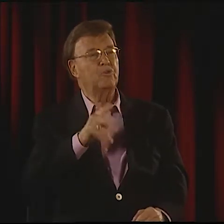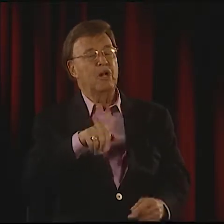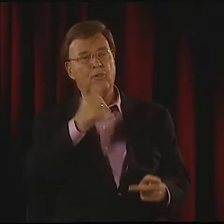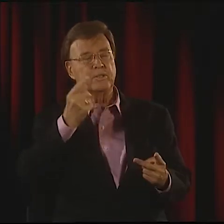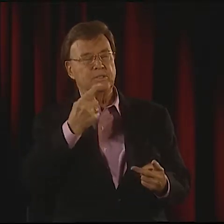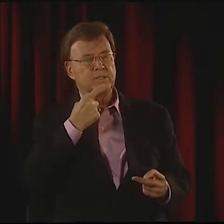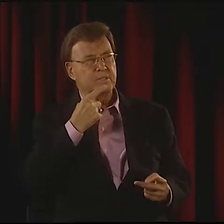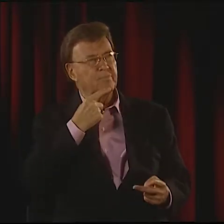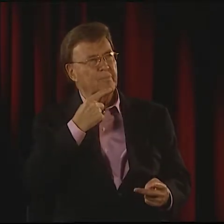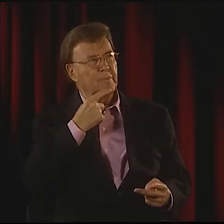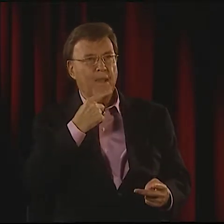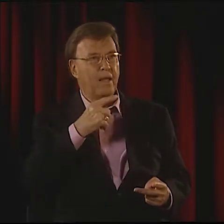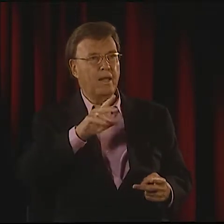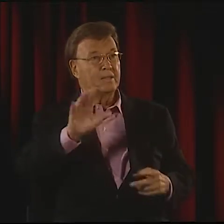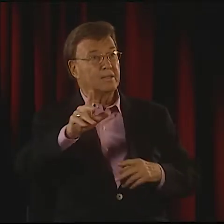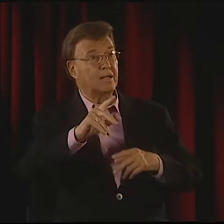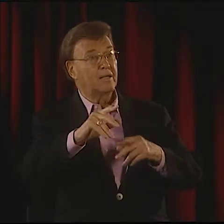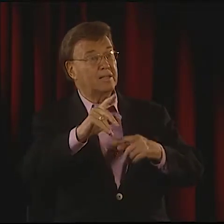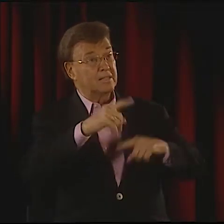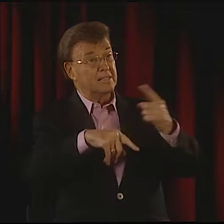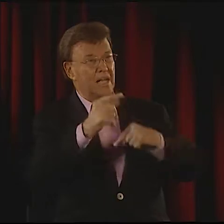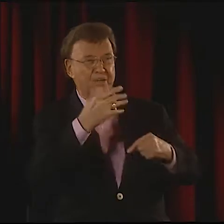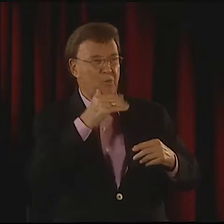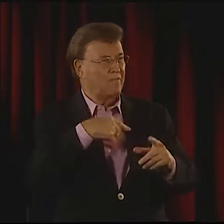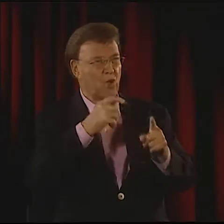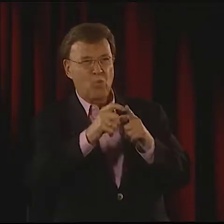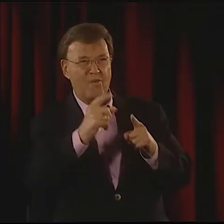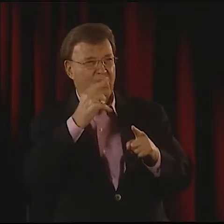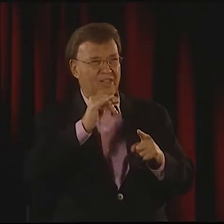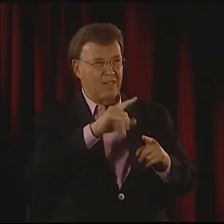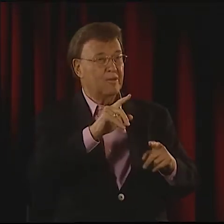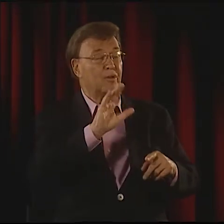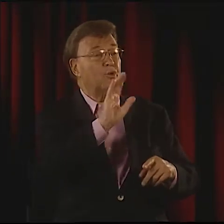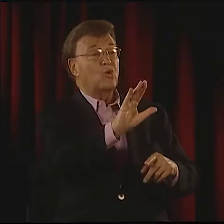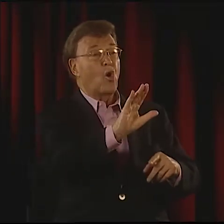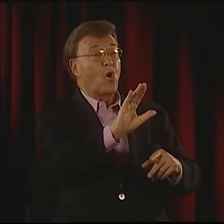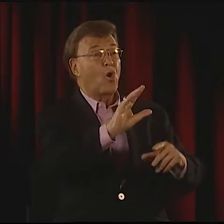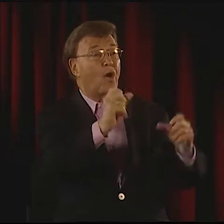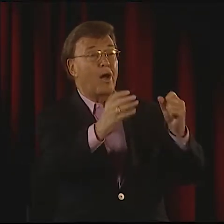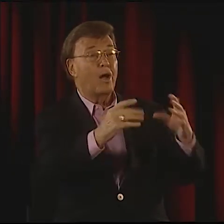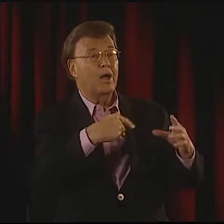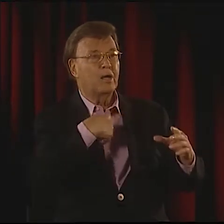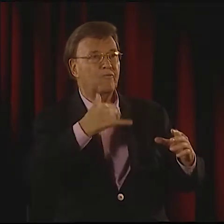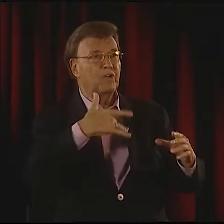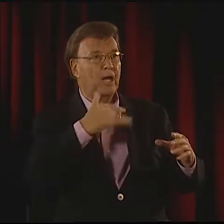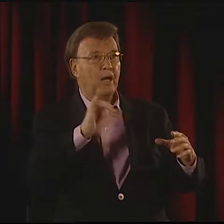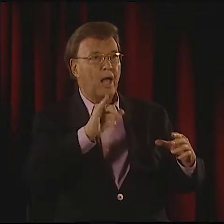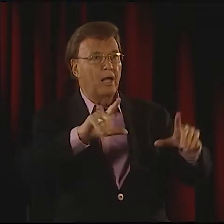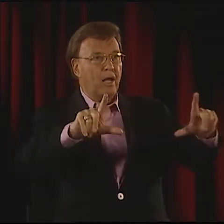I SAID, "OH, IT'S VERY 3-DIMENSIONAL," AND IT WASN'T WORD FOR WORD.